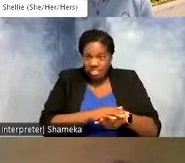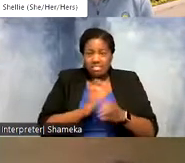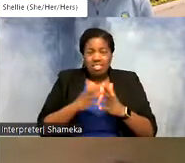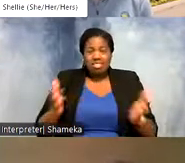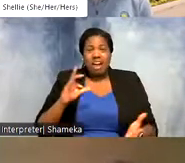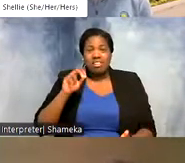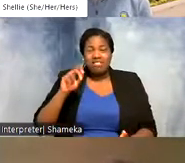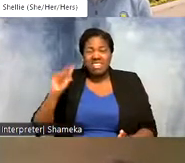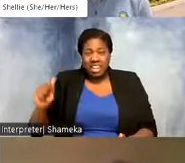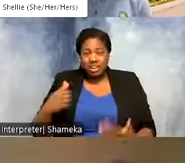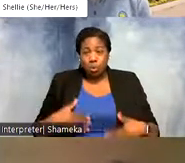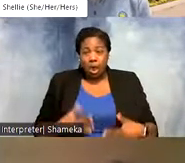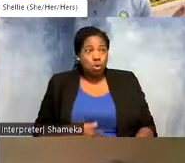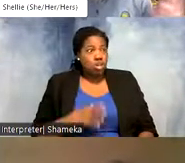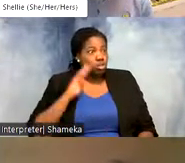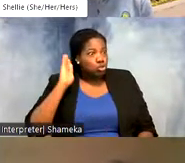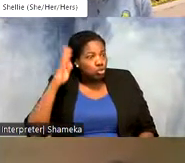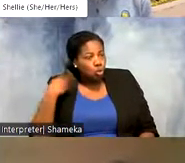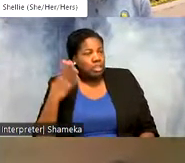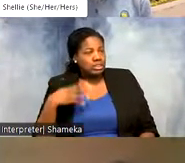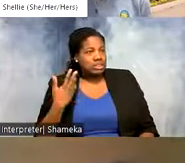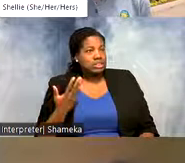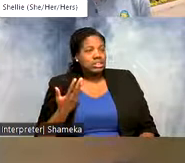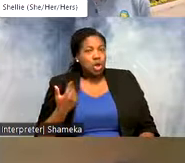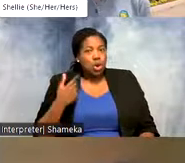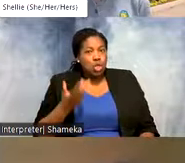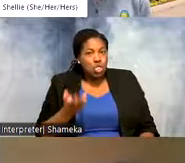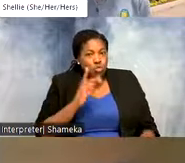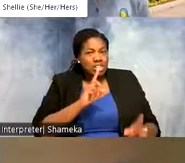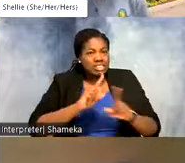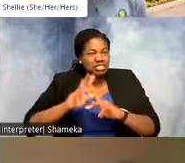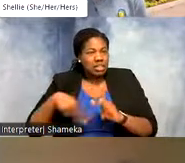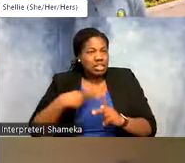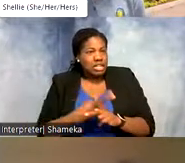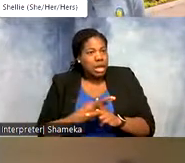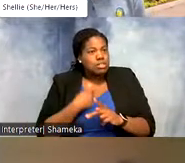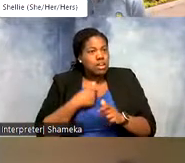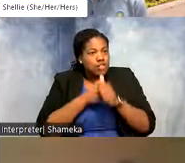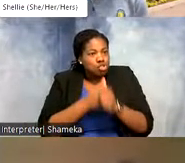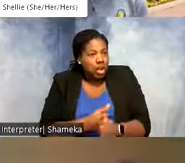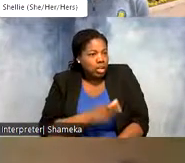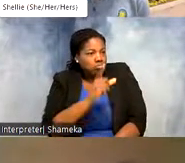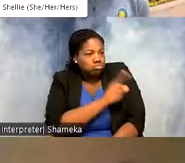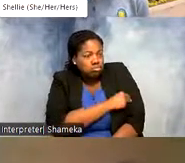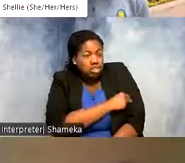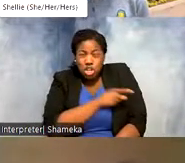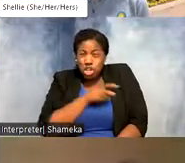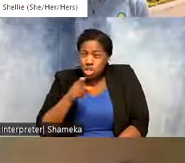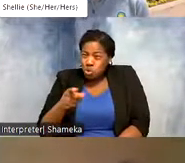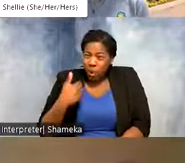Shellie: that is crazy! So we just looked at three different types of tracking tags but you are getting 800,000